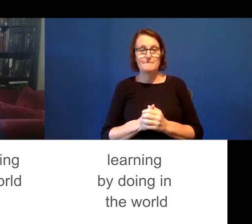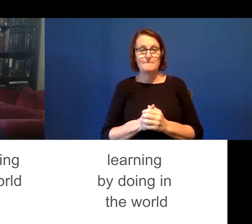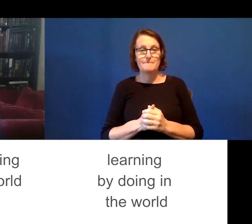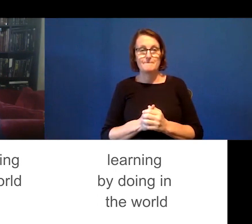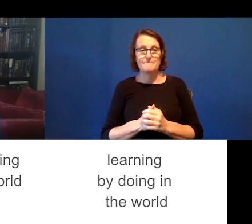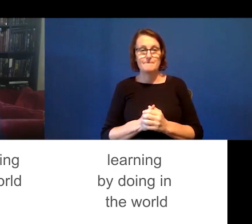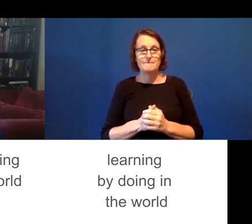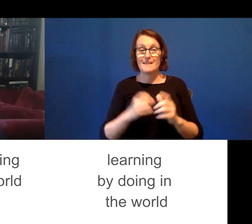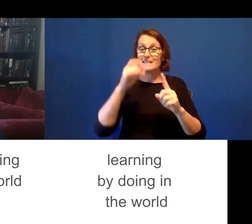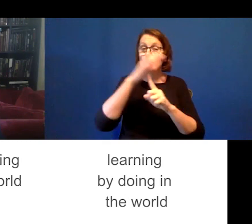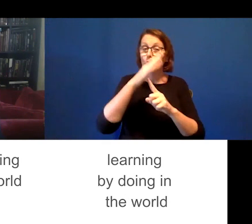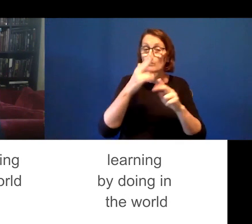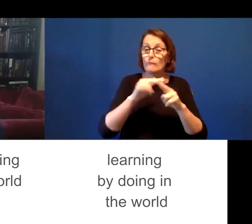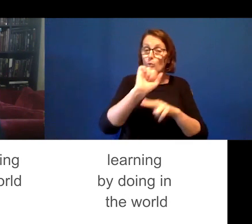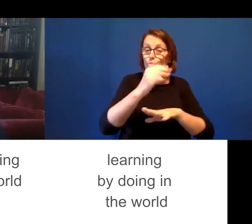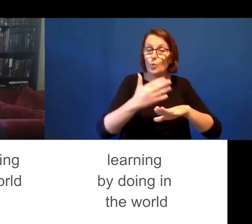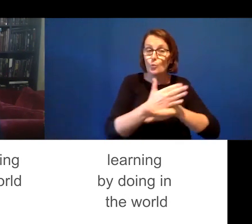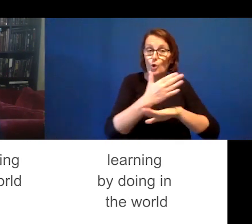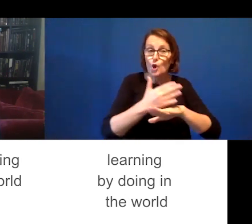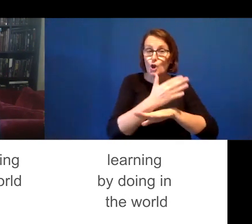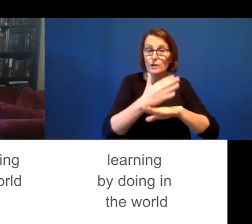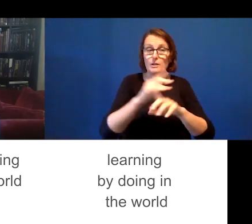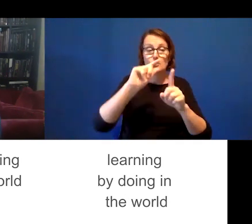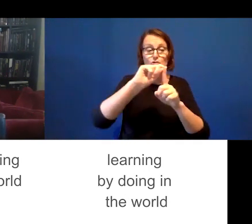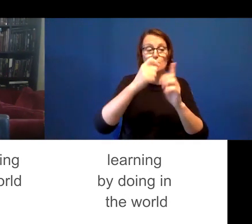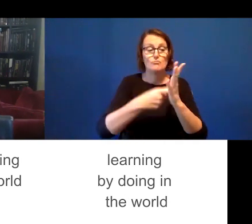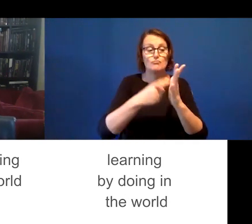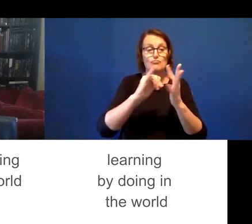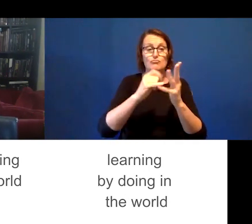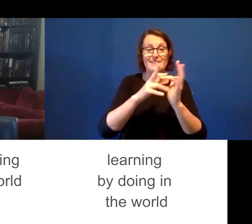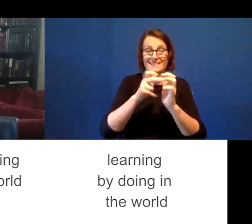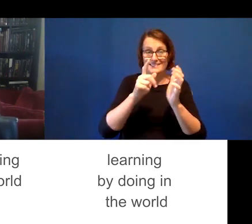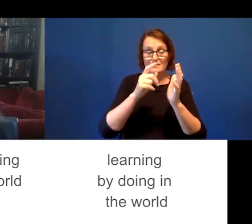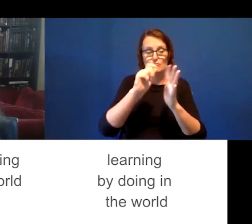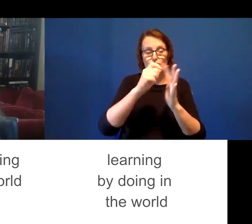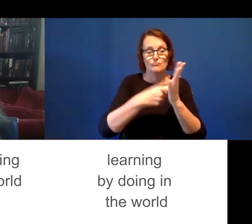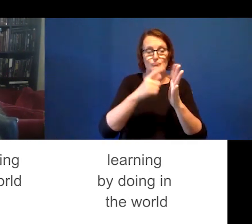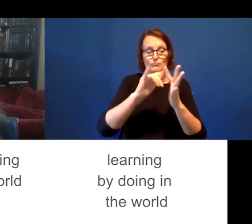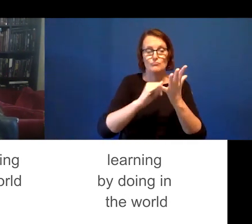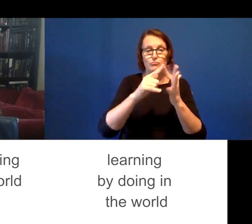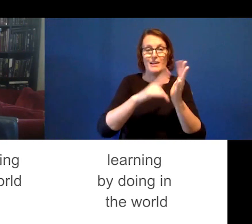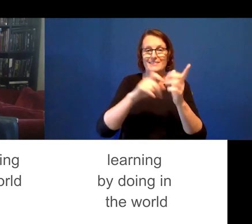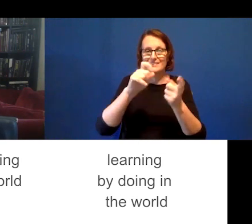your work. OK. So, presence. How does the technology and the design